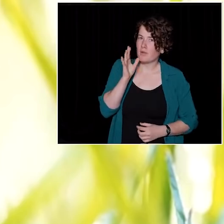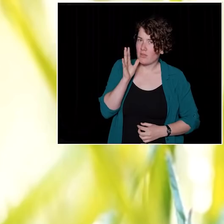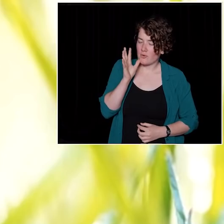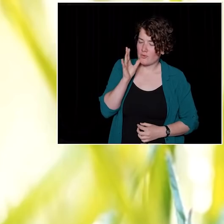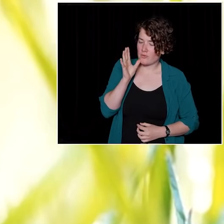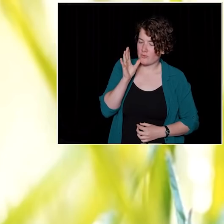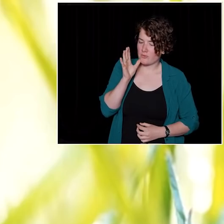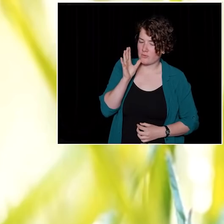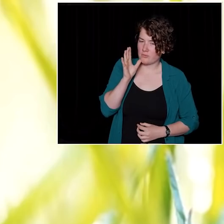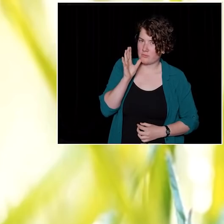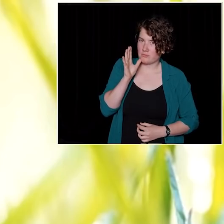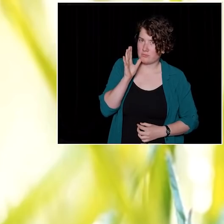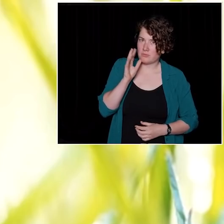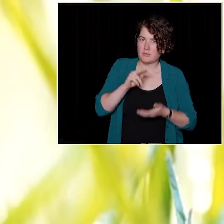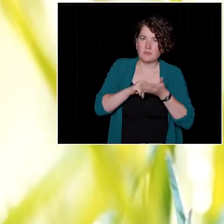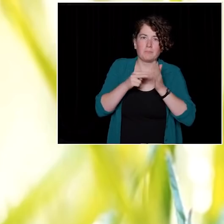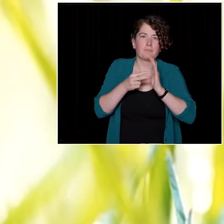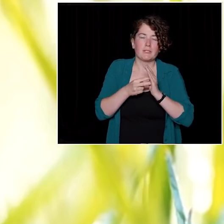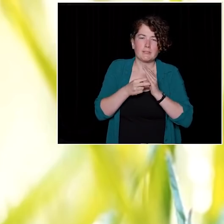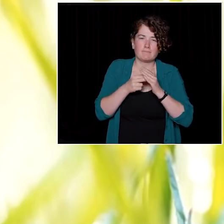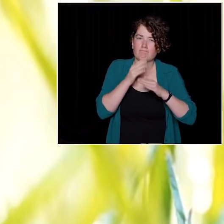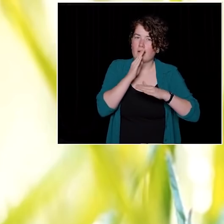I'm not my role, I'm not my title.